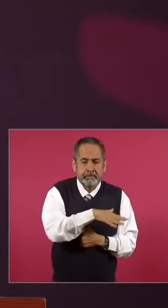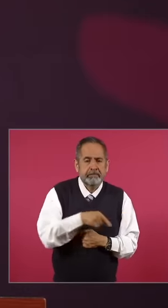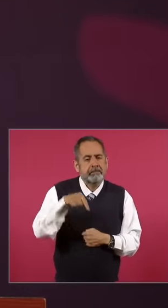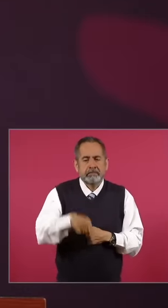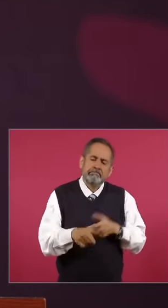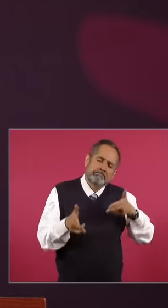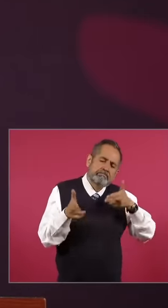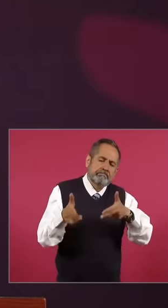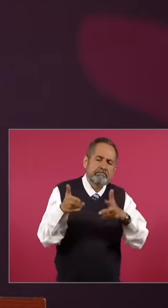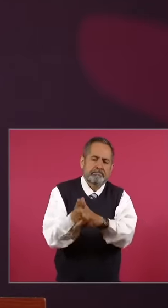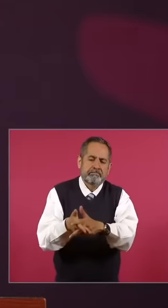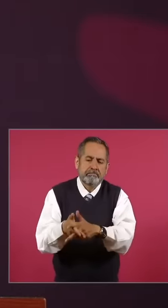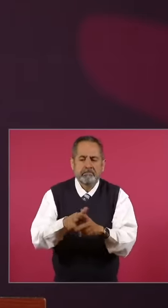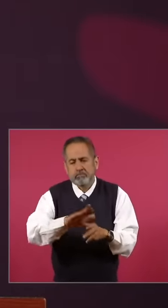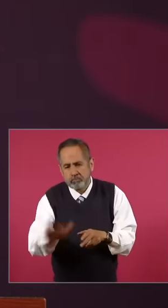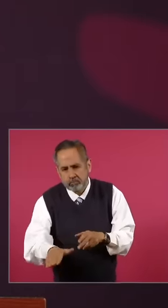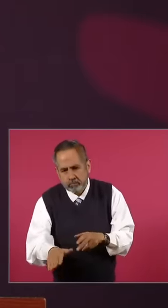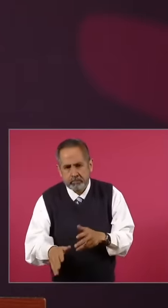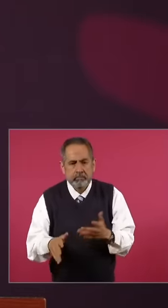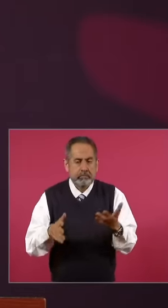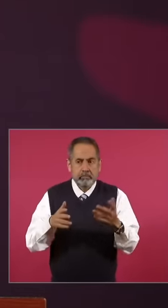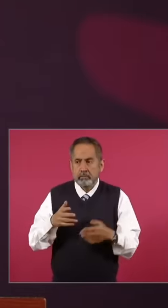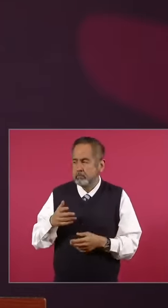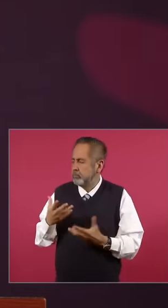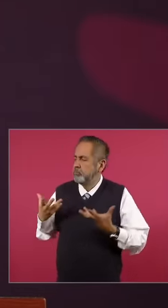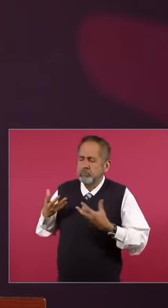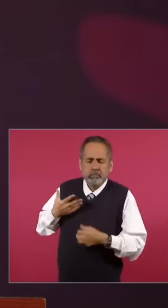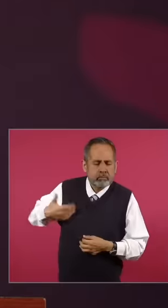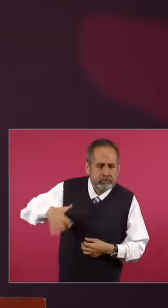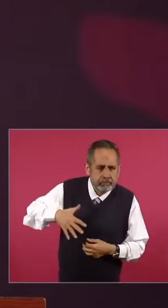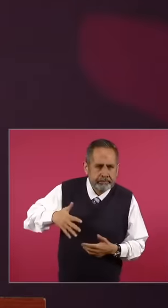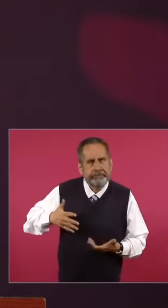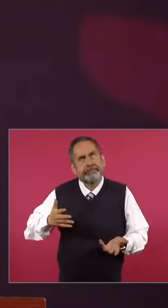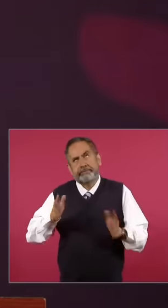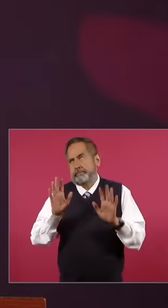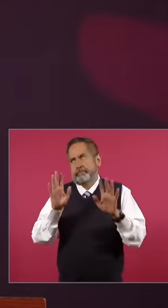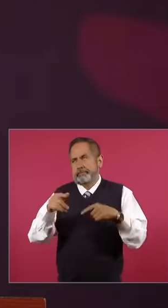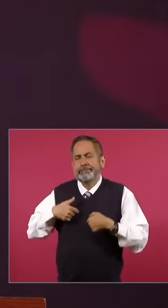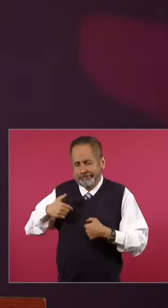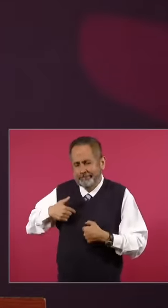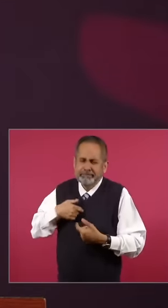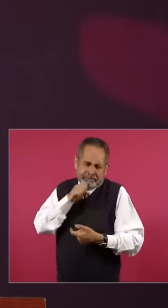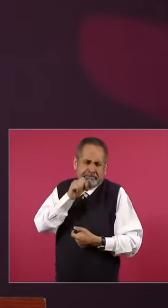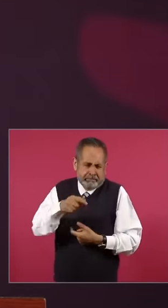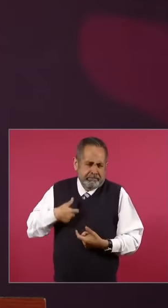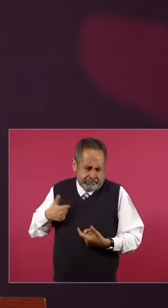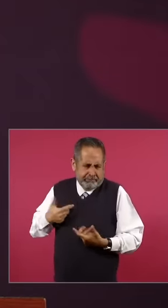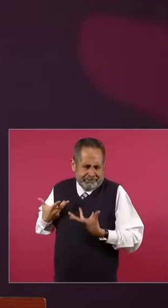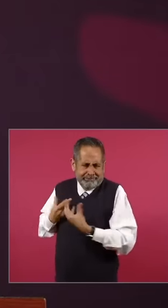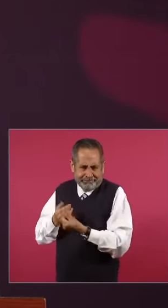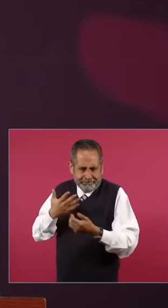we are eh we are kimosabi but I am helping the foreign relations team the